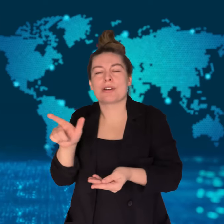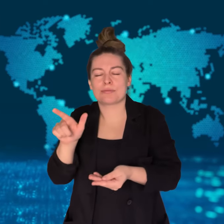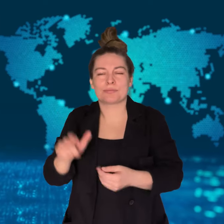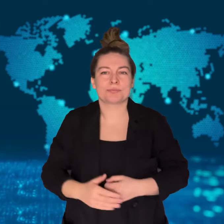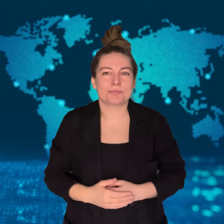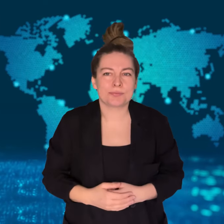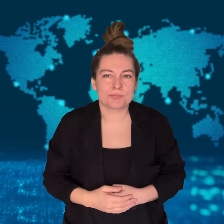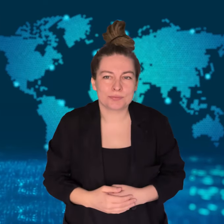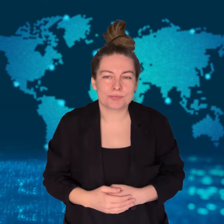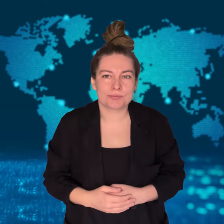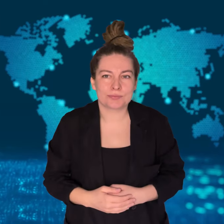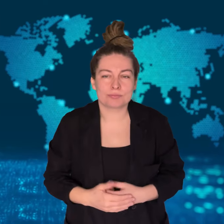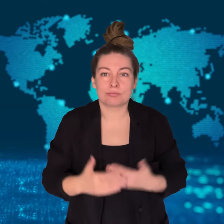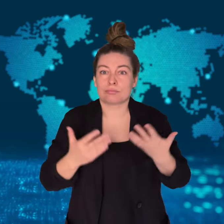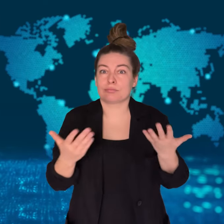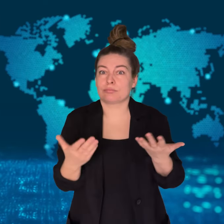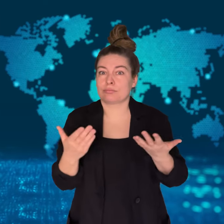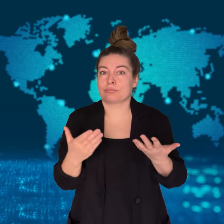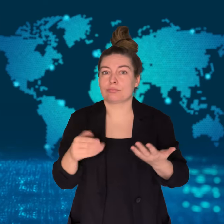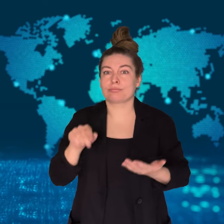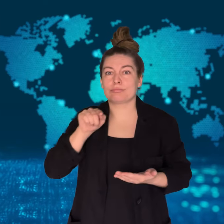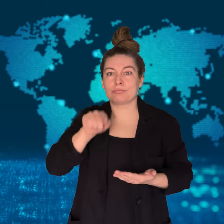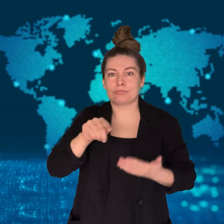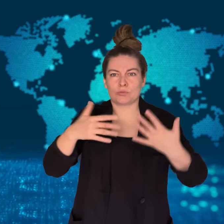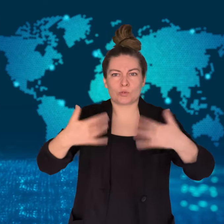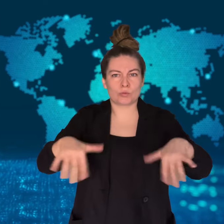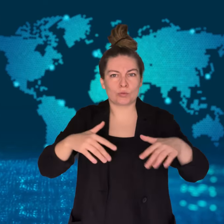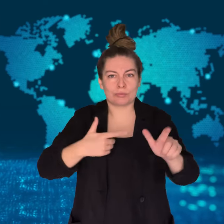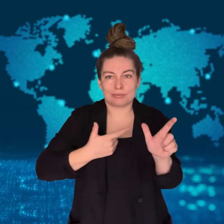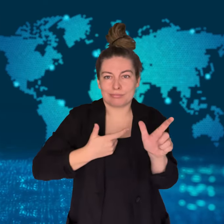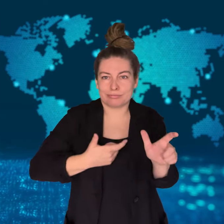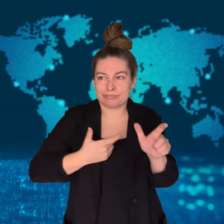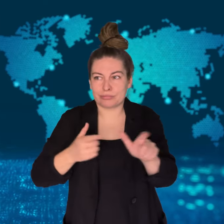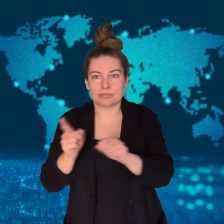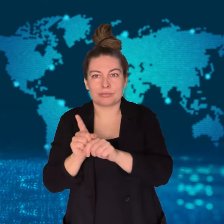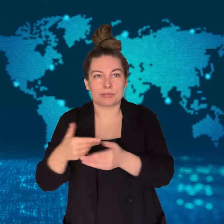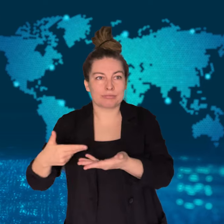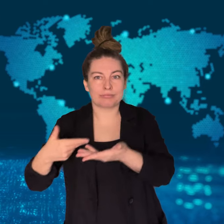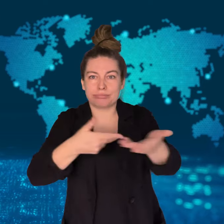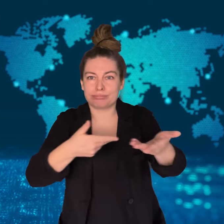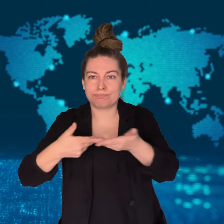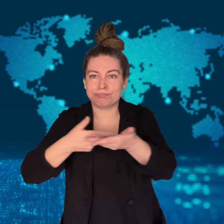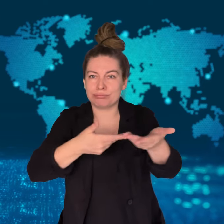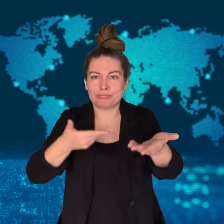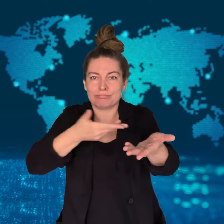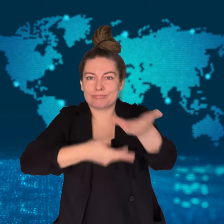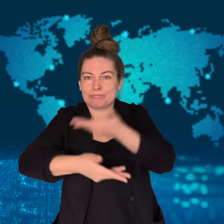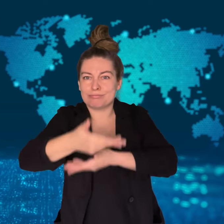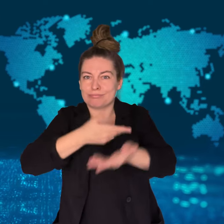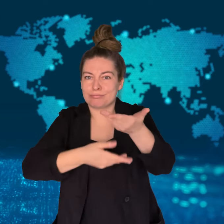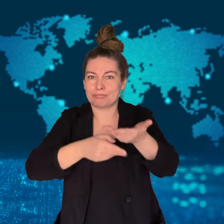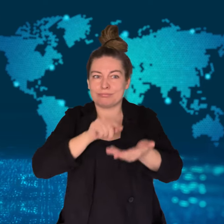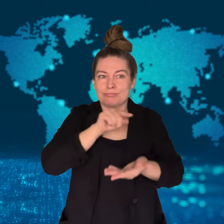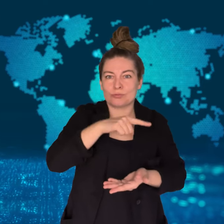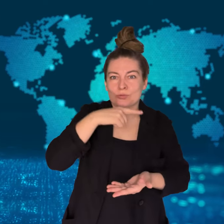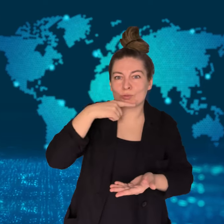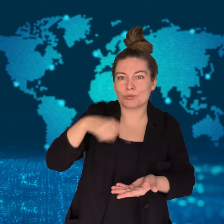The two appear to be exchanging military and satellite technology.